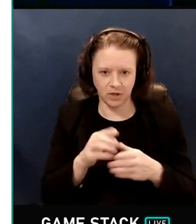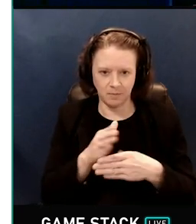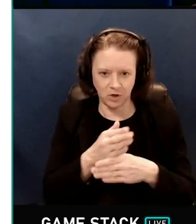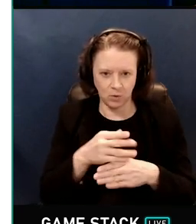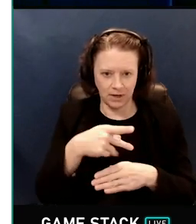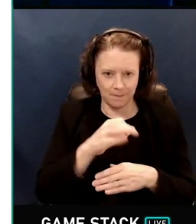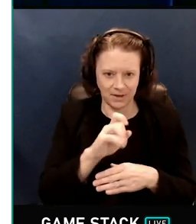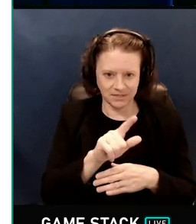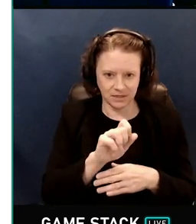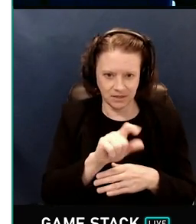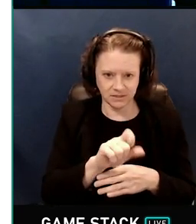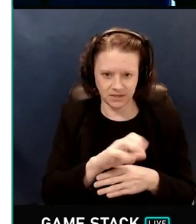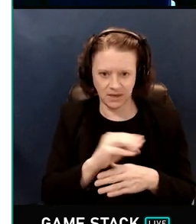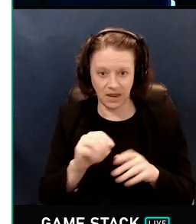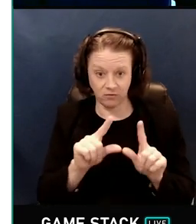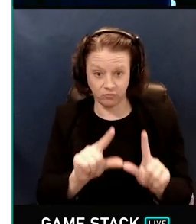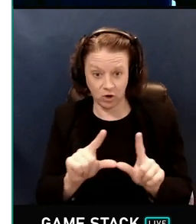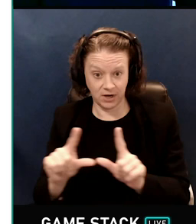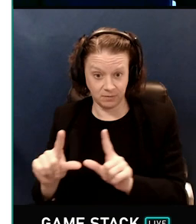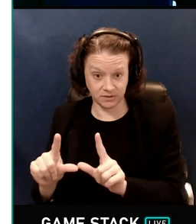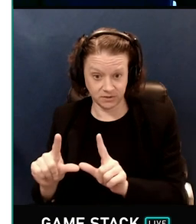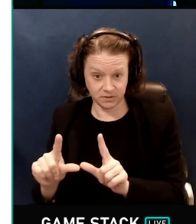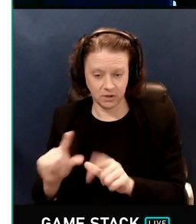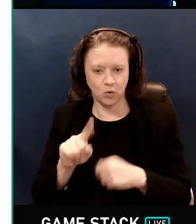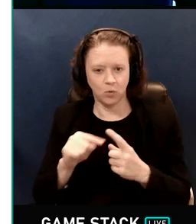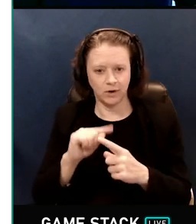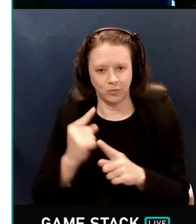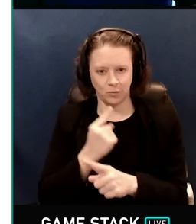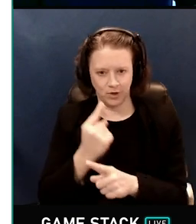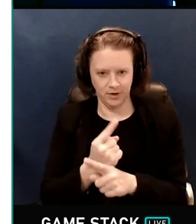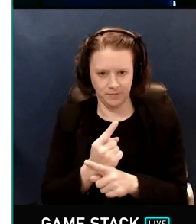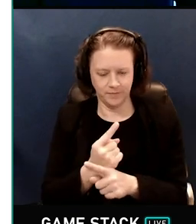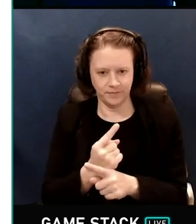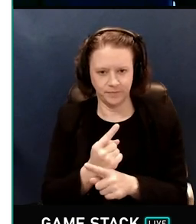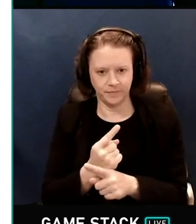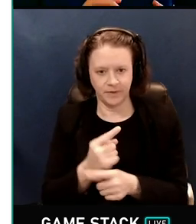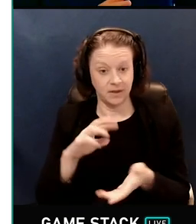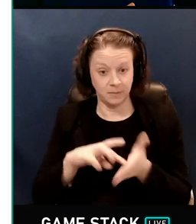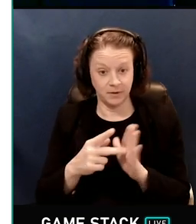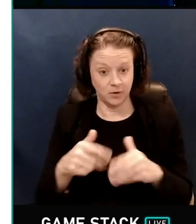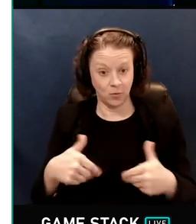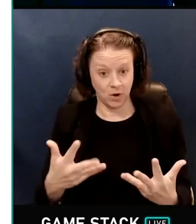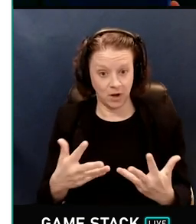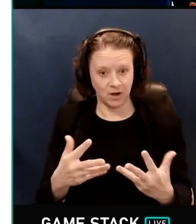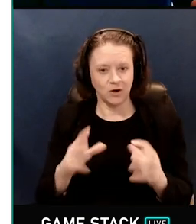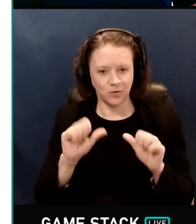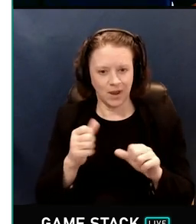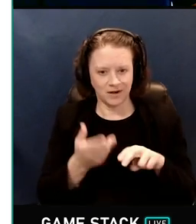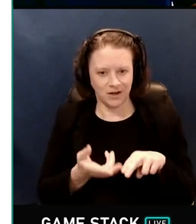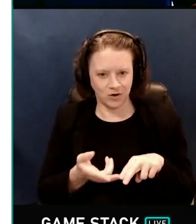between frames, where appropriate. And this can effectively increase the number of samples,